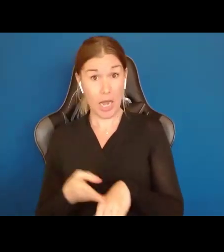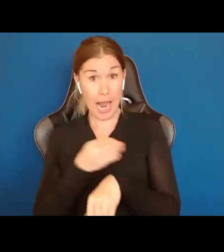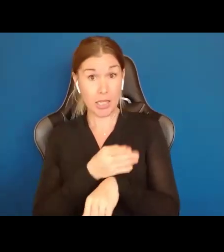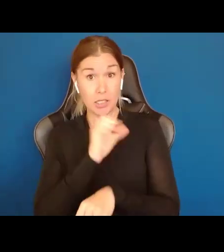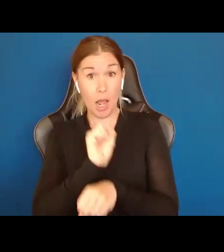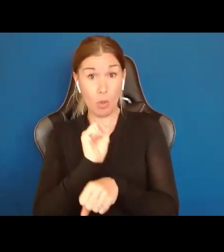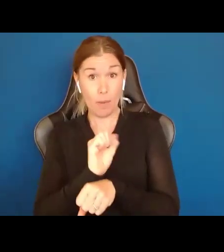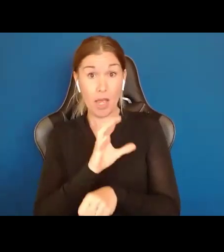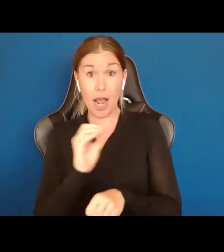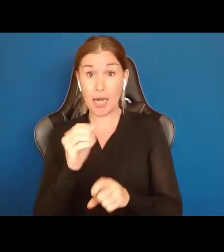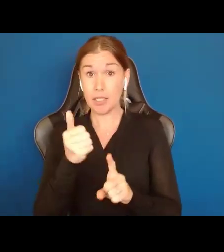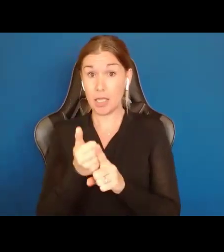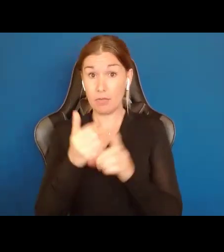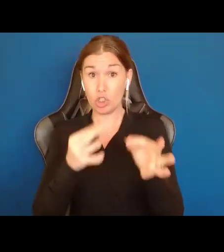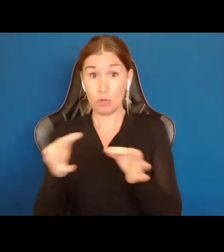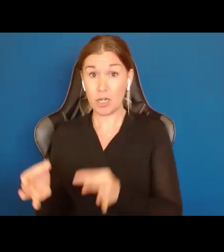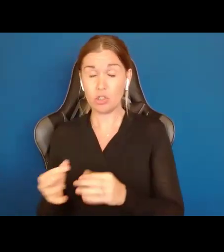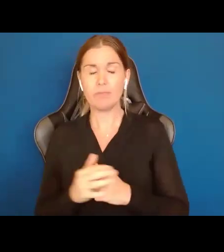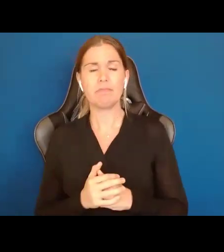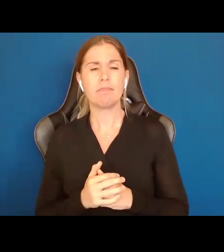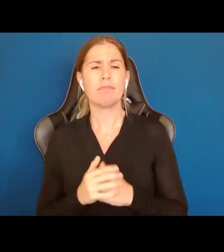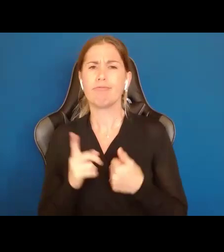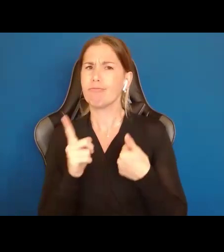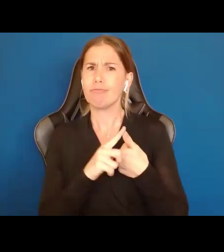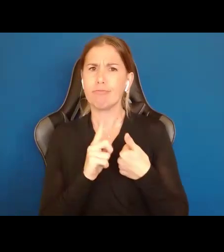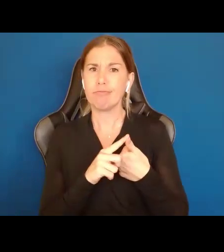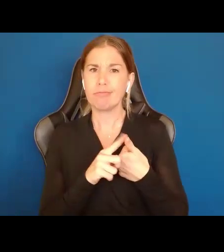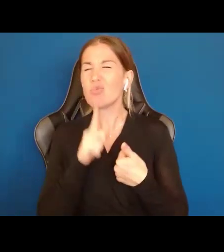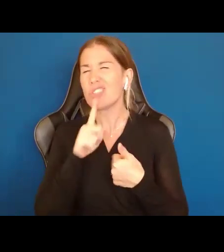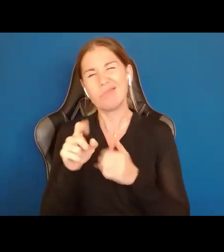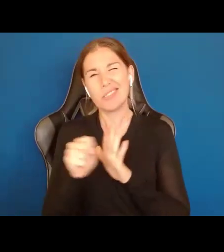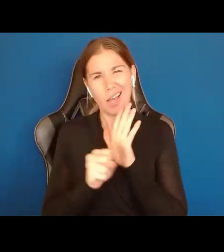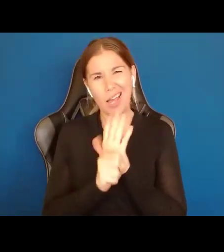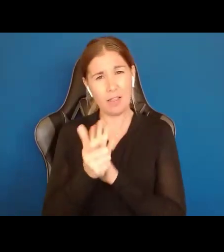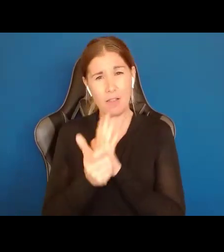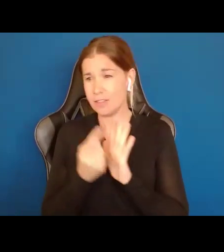Well first things first. Just about every state law says the same thing. They all say that if a person is